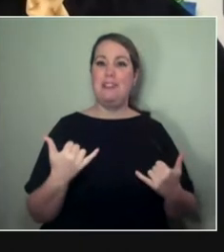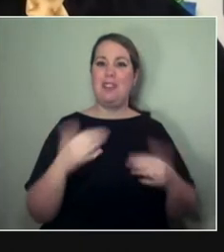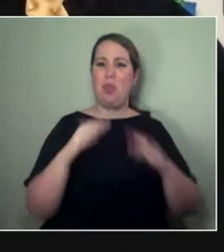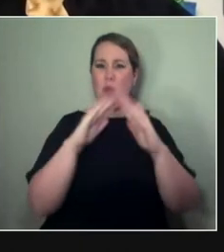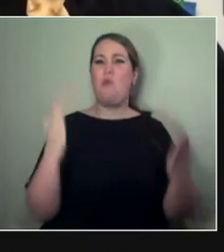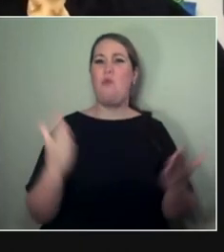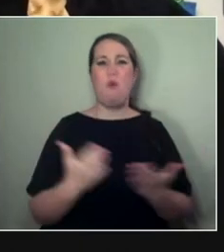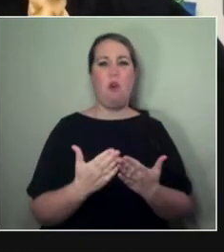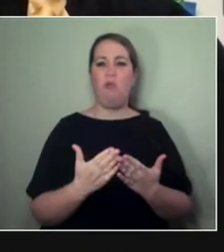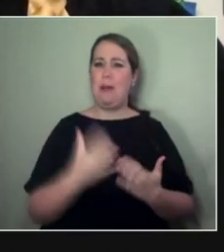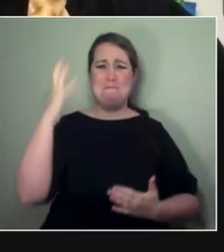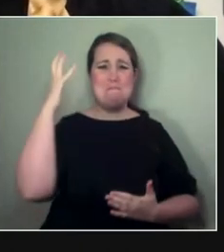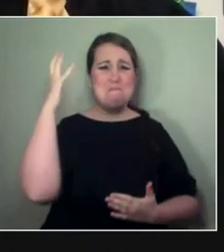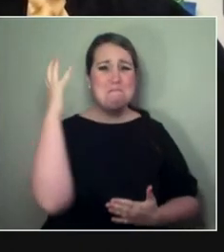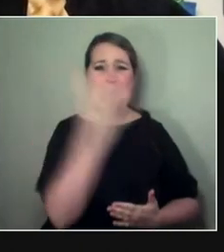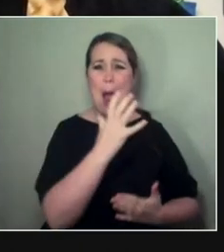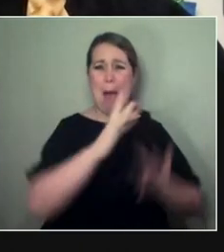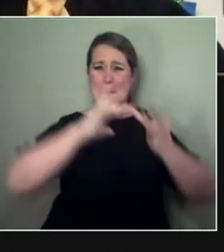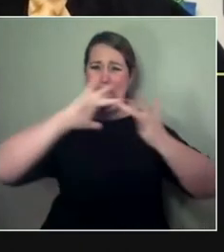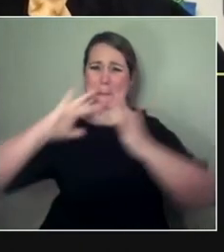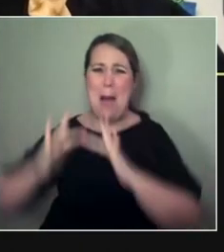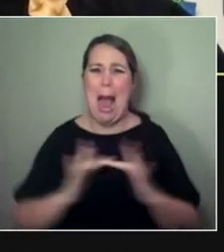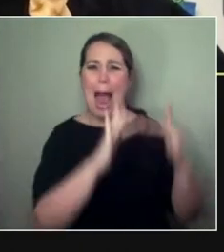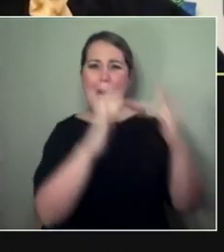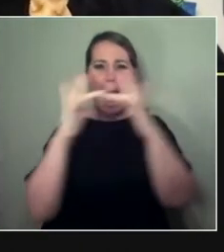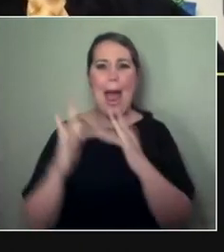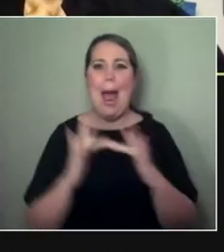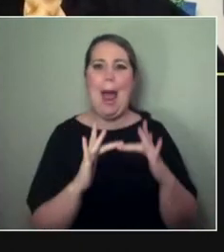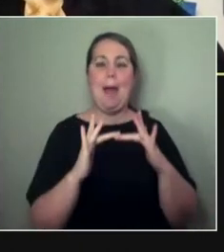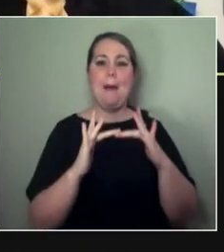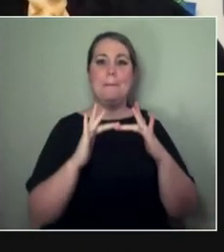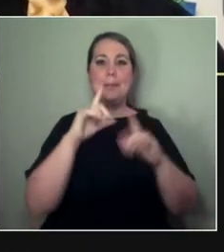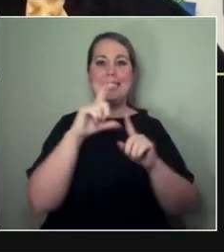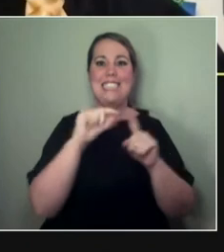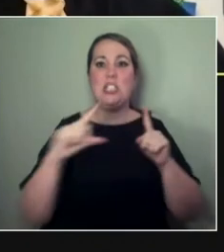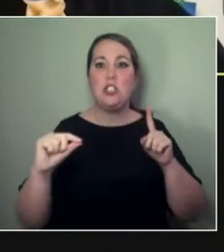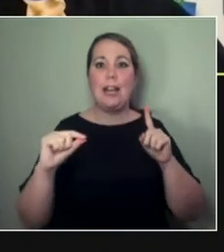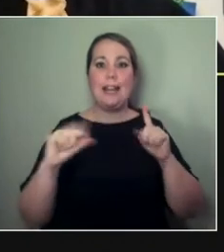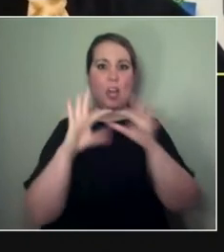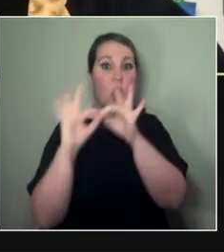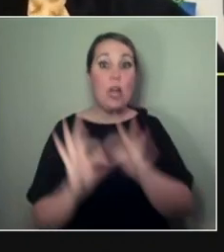How far do you think the tech can go? Or how can we push it?